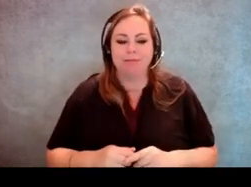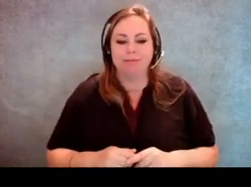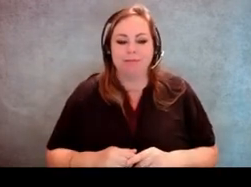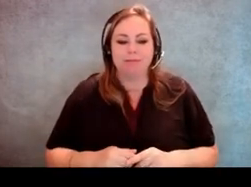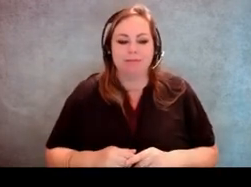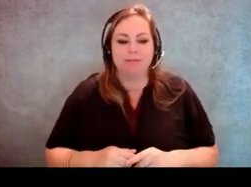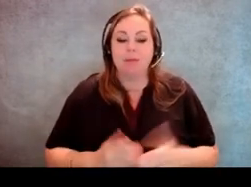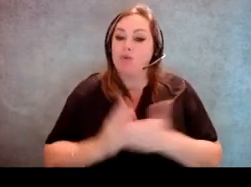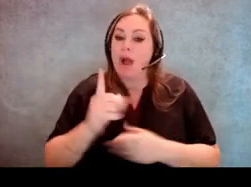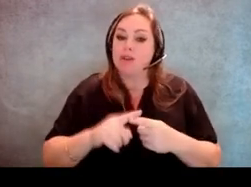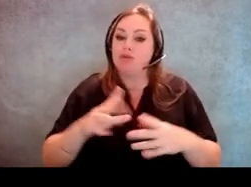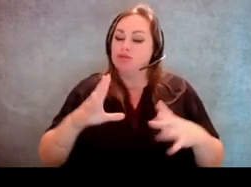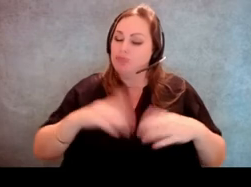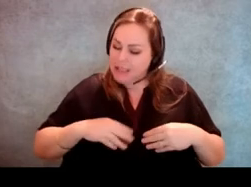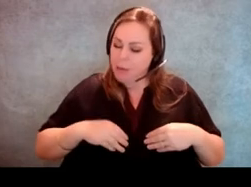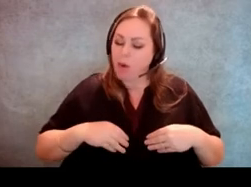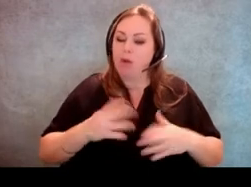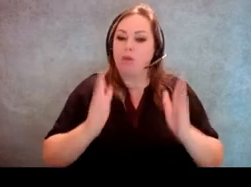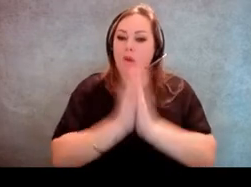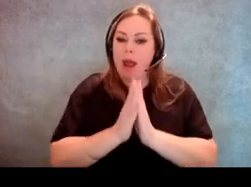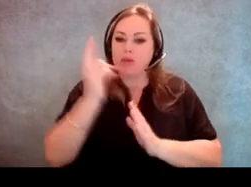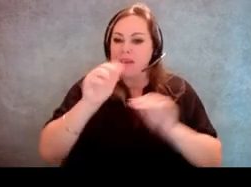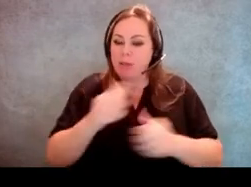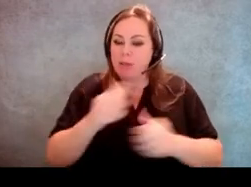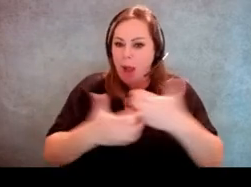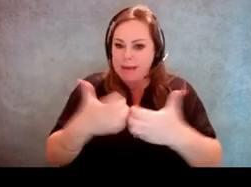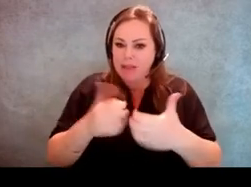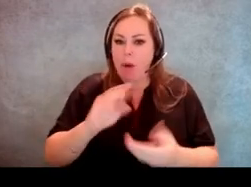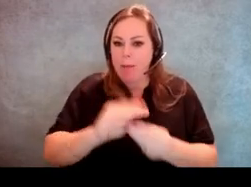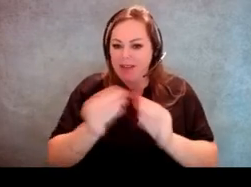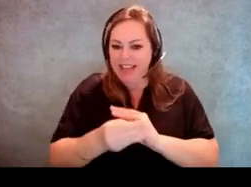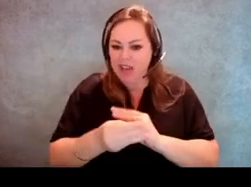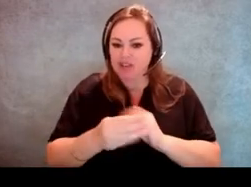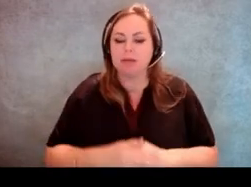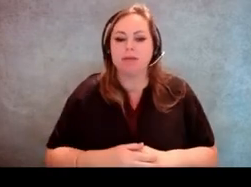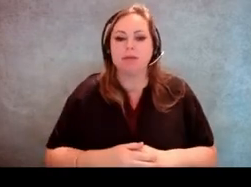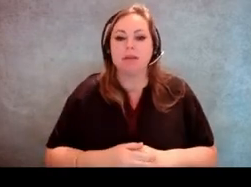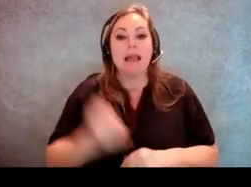the right to a reasonable request, a reasonable accommodation or modification. If you are a voter with a disability,